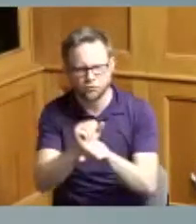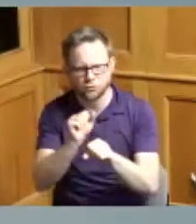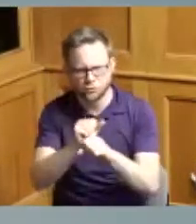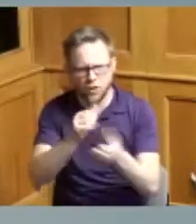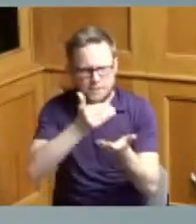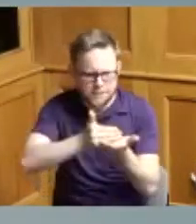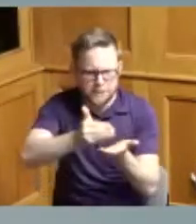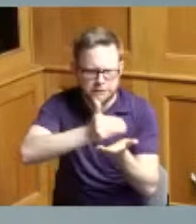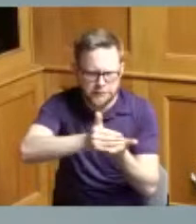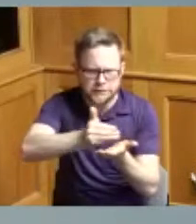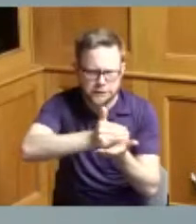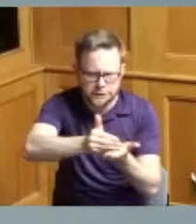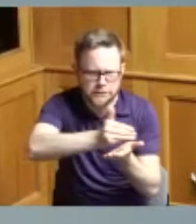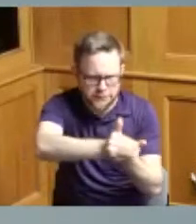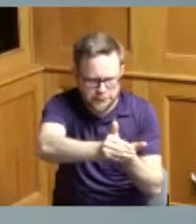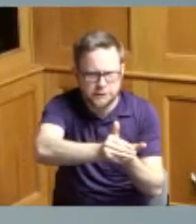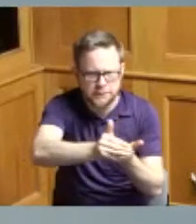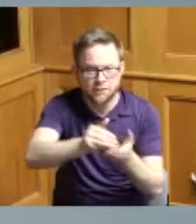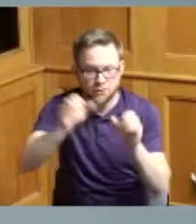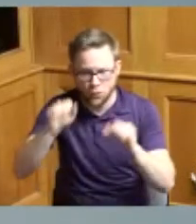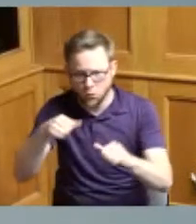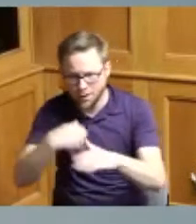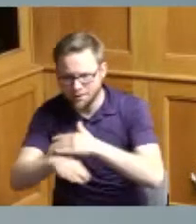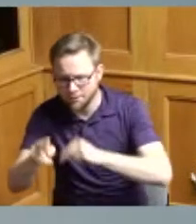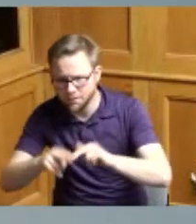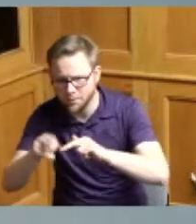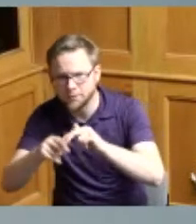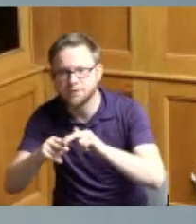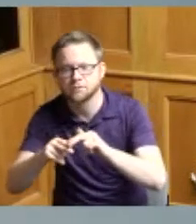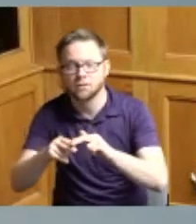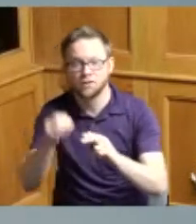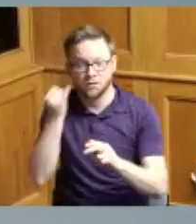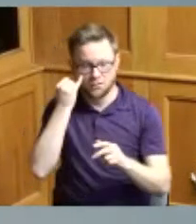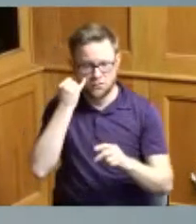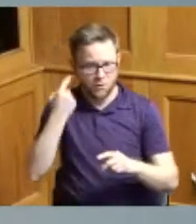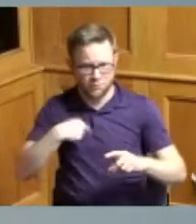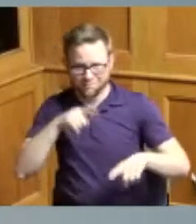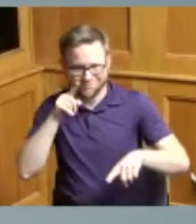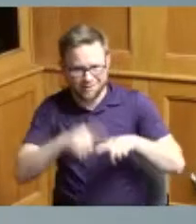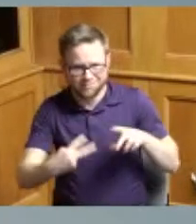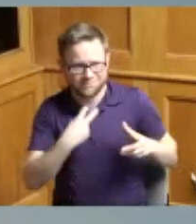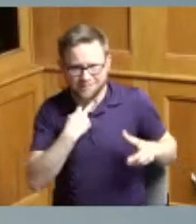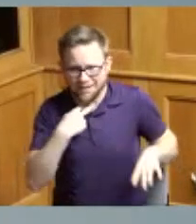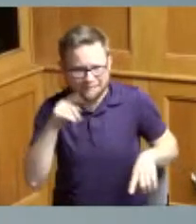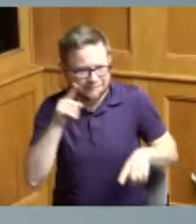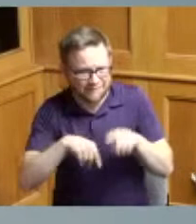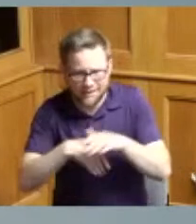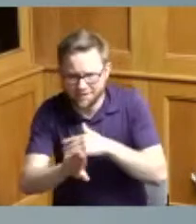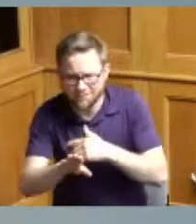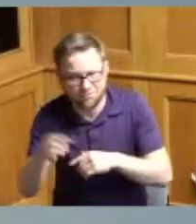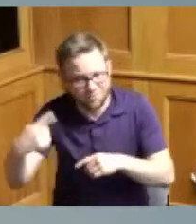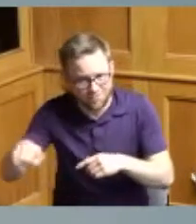it's they get in here even when those of us who can't get in they are in here and they're clearing